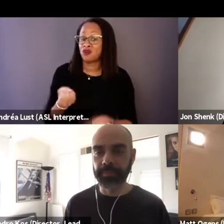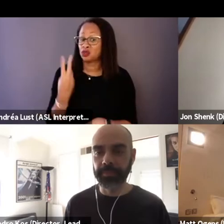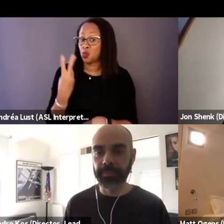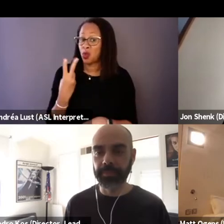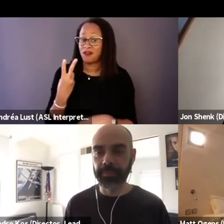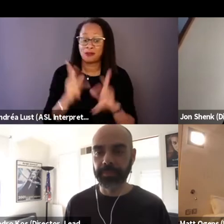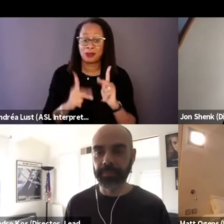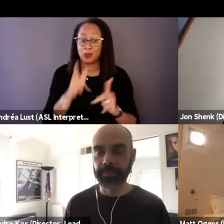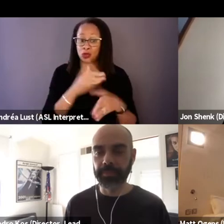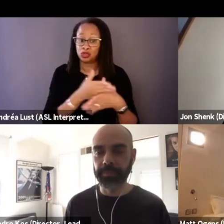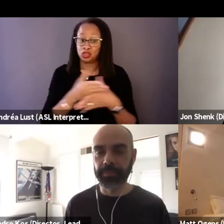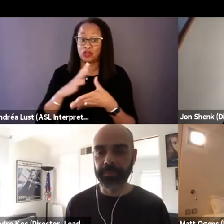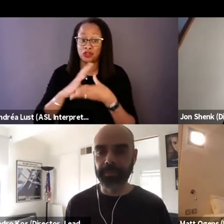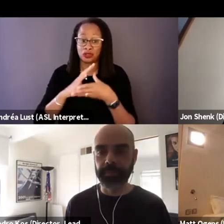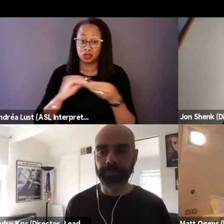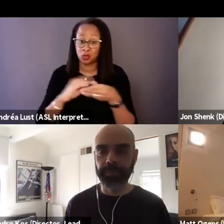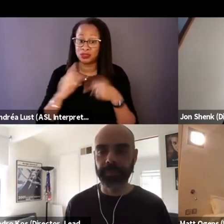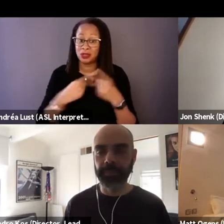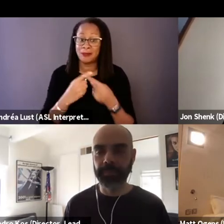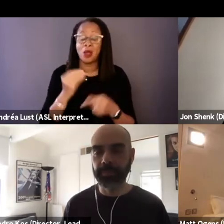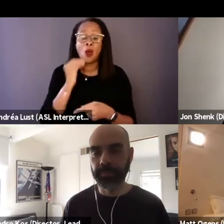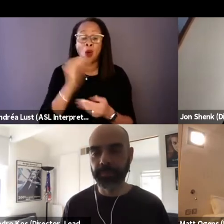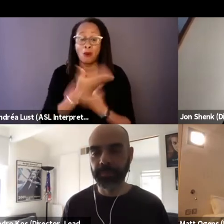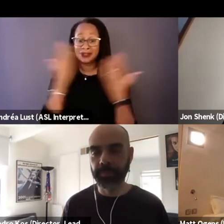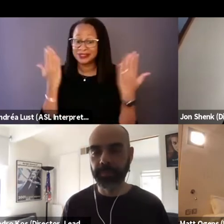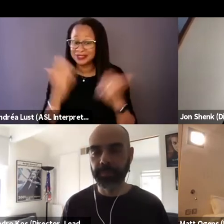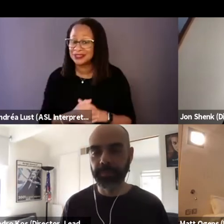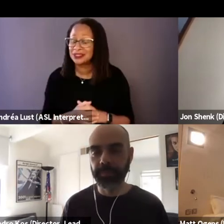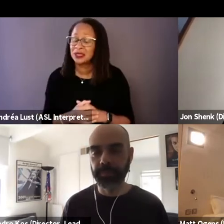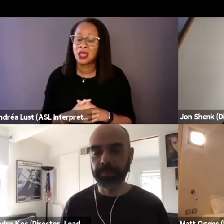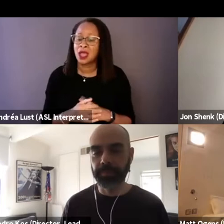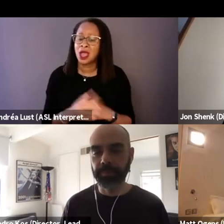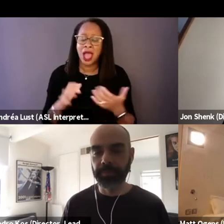How did you first get to know this community? And what made you want to tell this story?